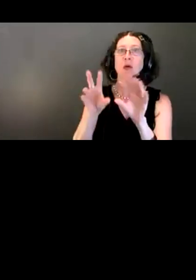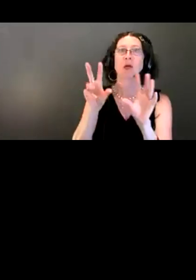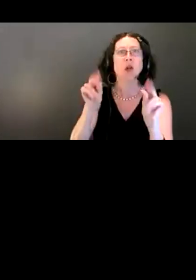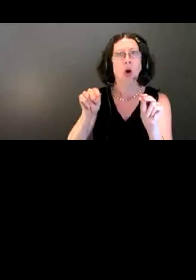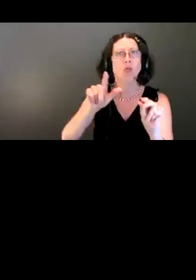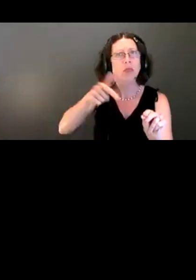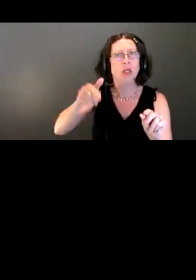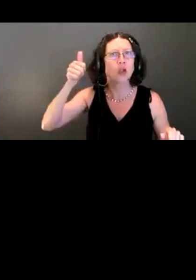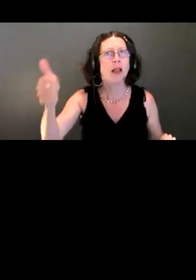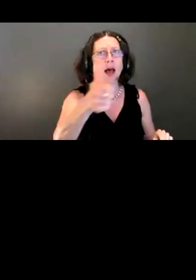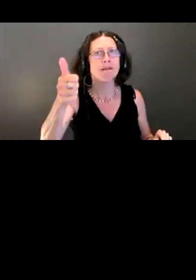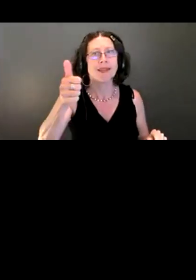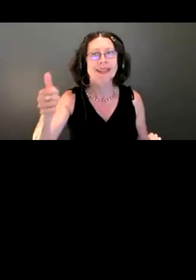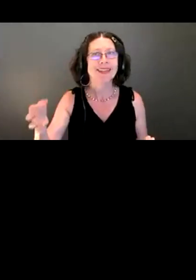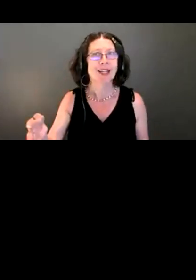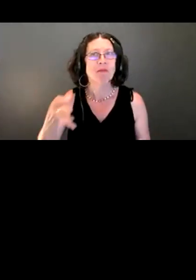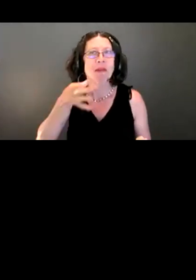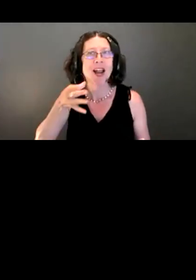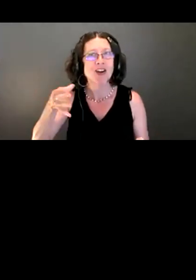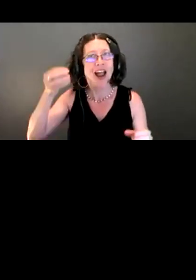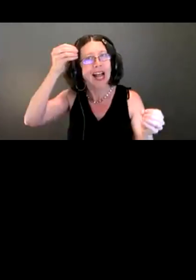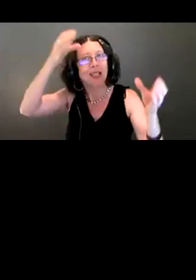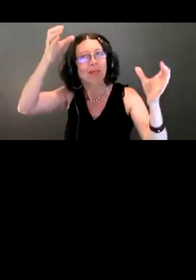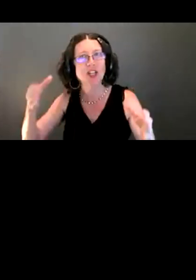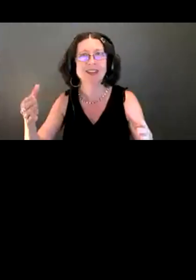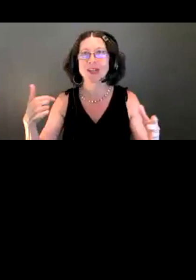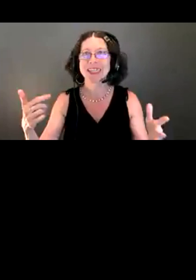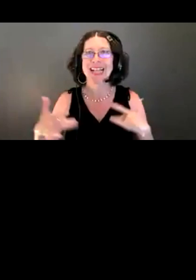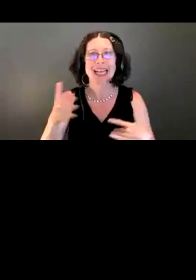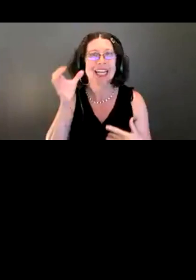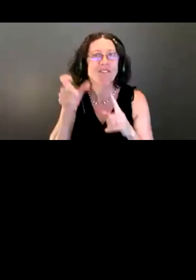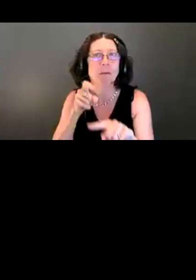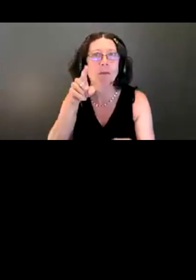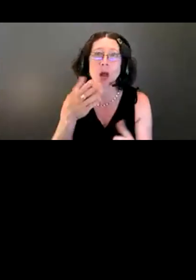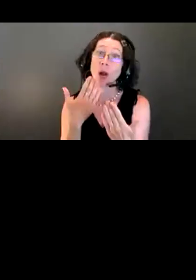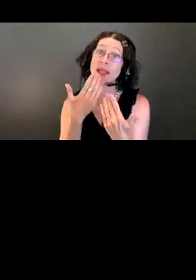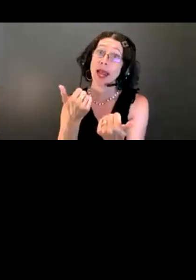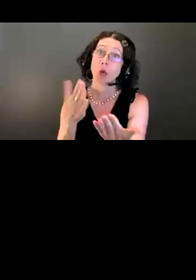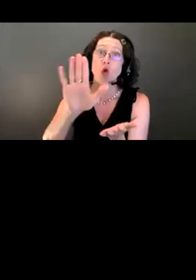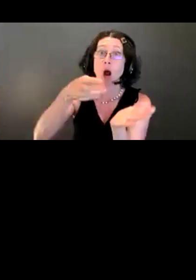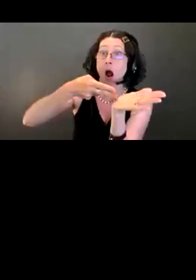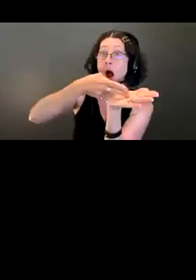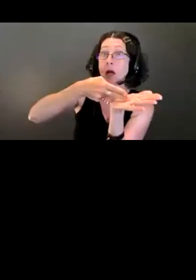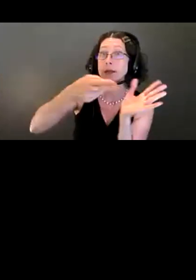we're excited to hear from you. So I want to thank you for your honest feedback. And I want you to know we really, really hear you.